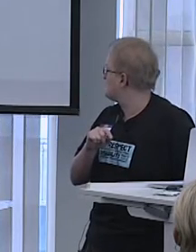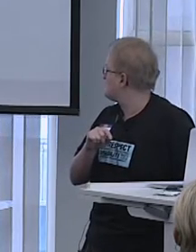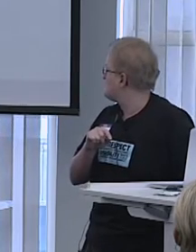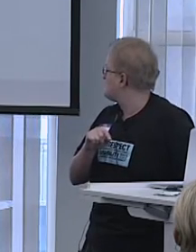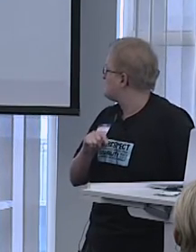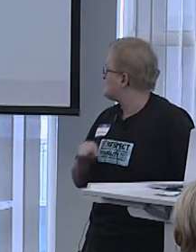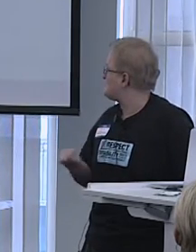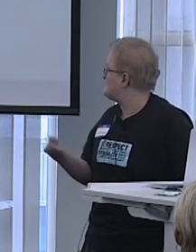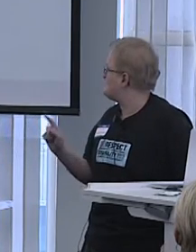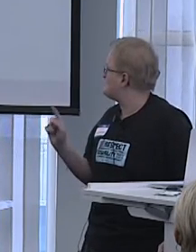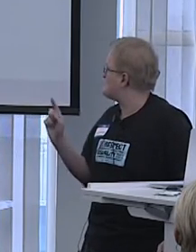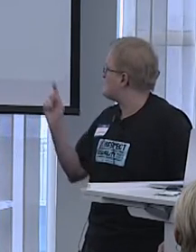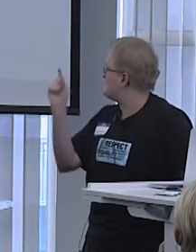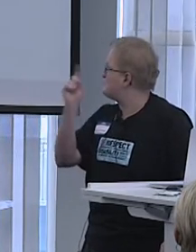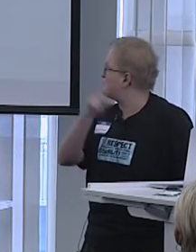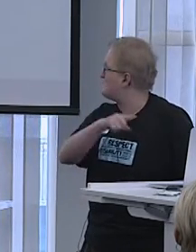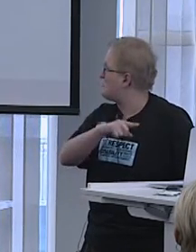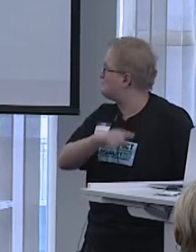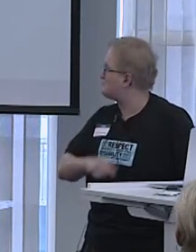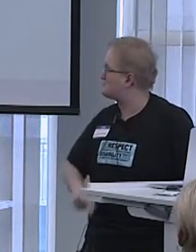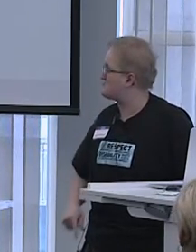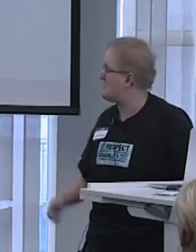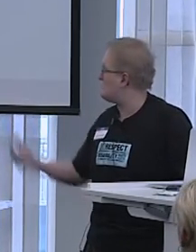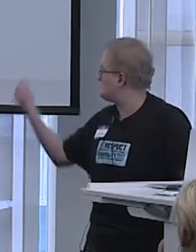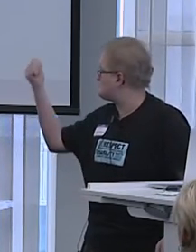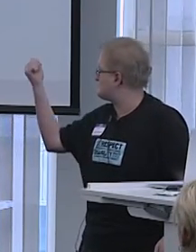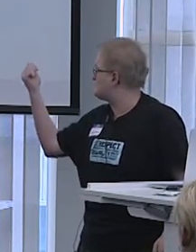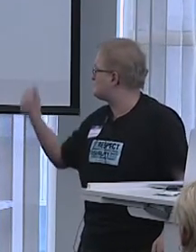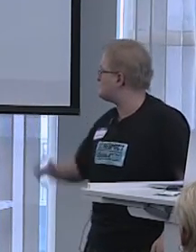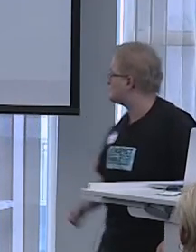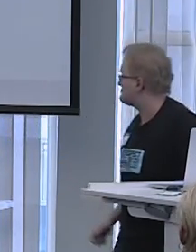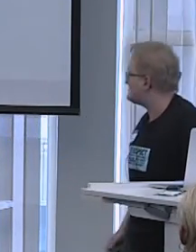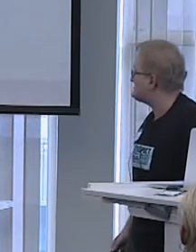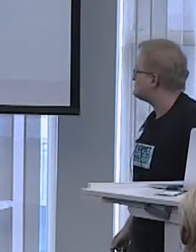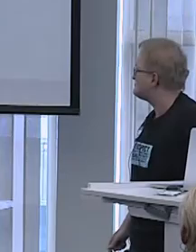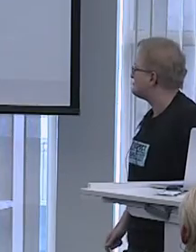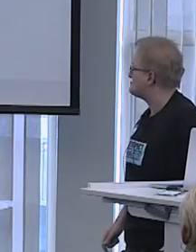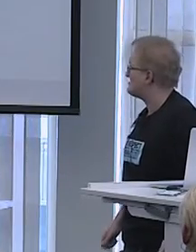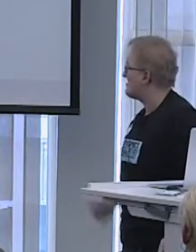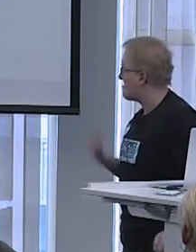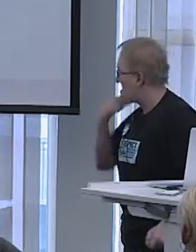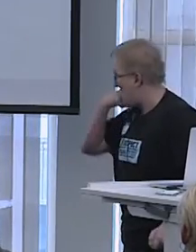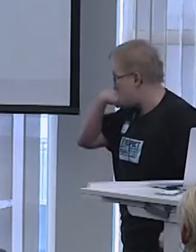[ASL Interpreter] Can you repeat that a little louder? Can I get some help with the slides, the clicker thing?